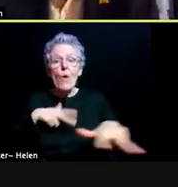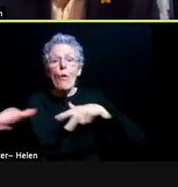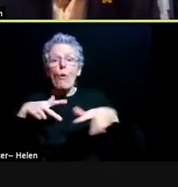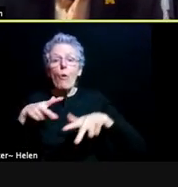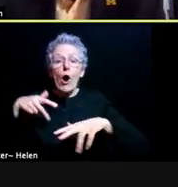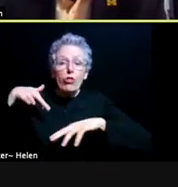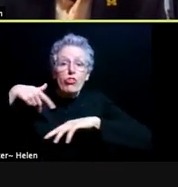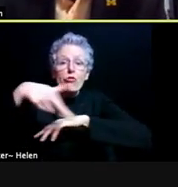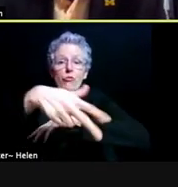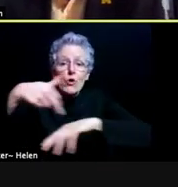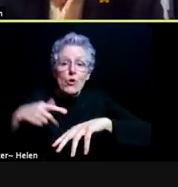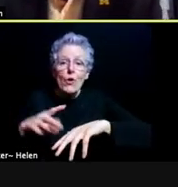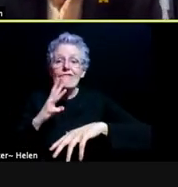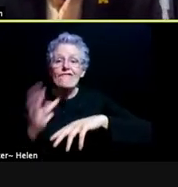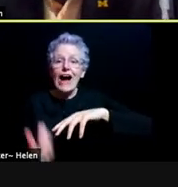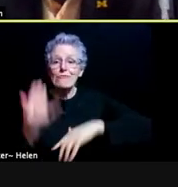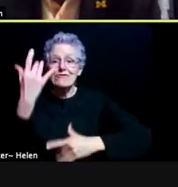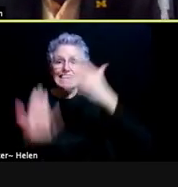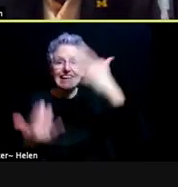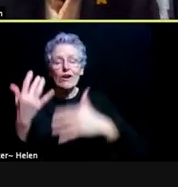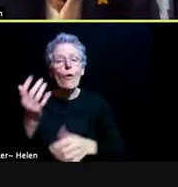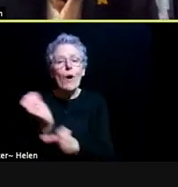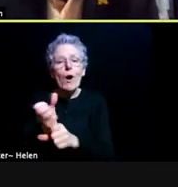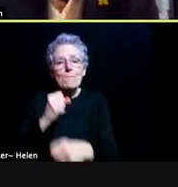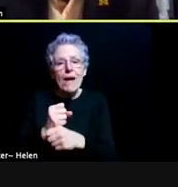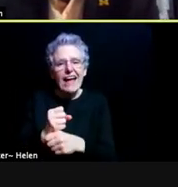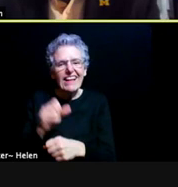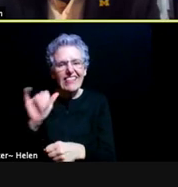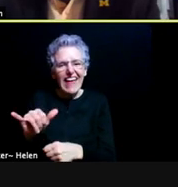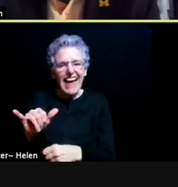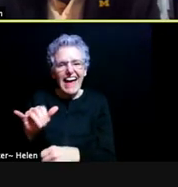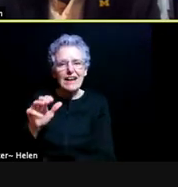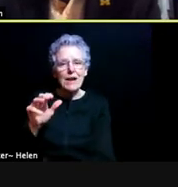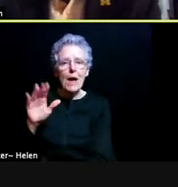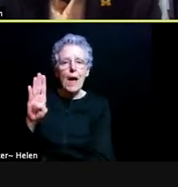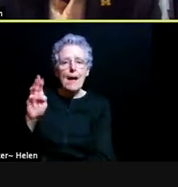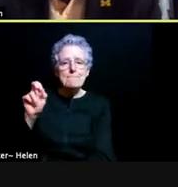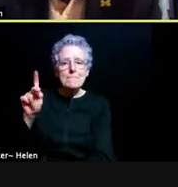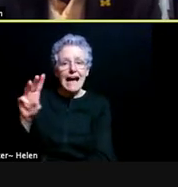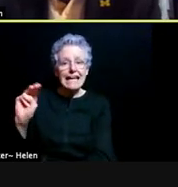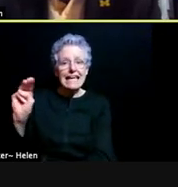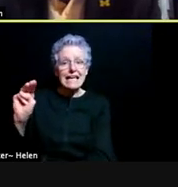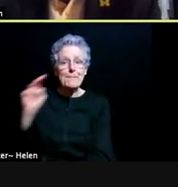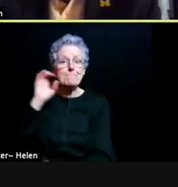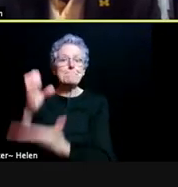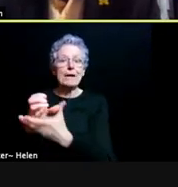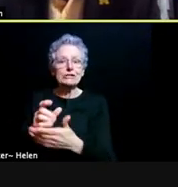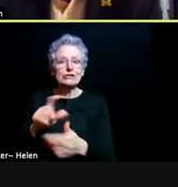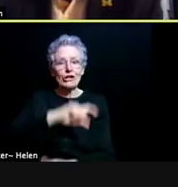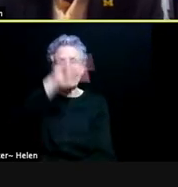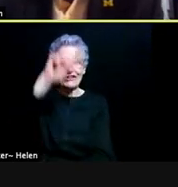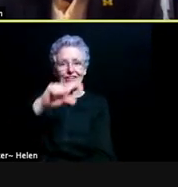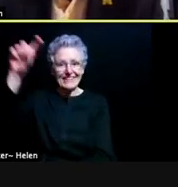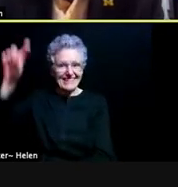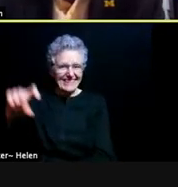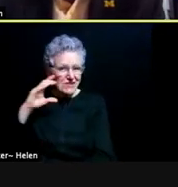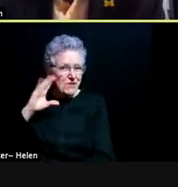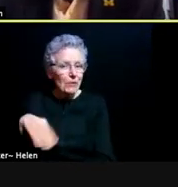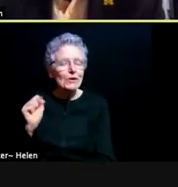or creating the Block M pictures. So those are things that we're working on as well as during that welcome week,